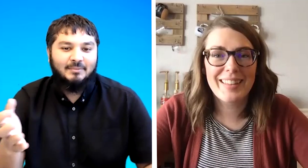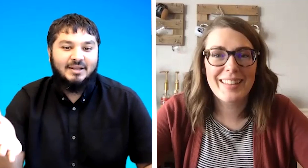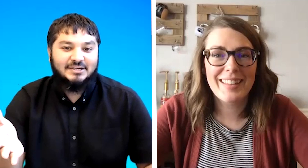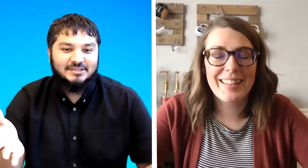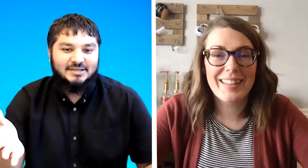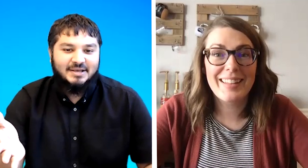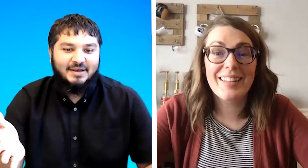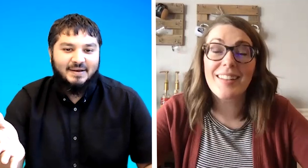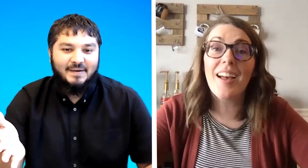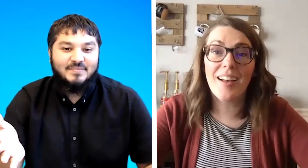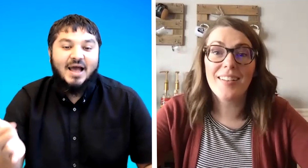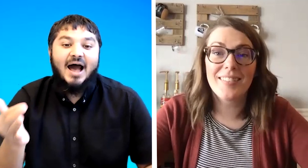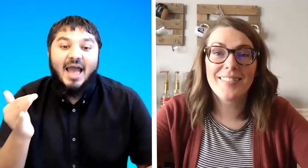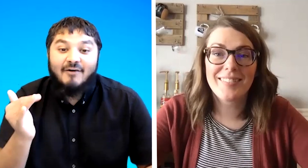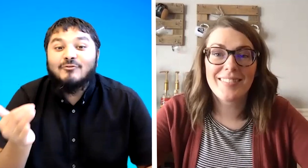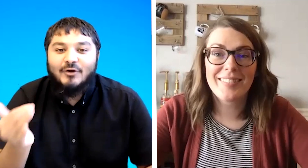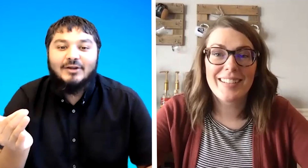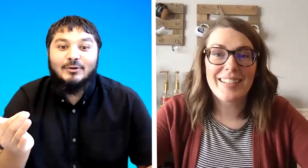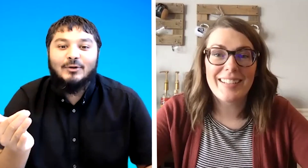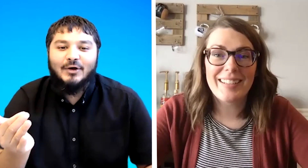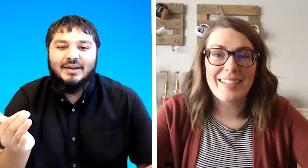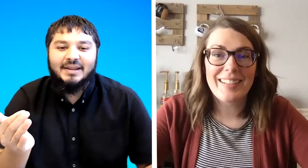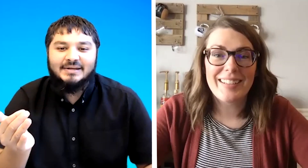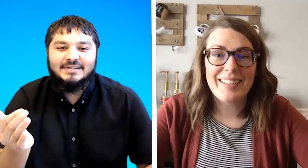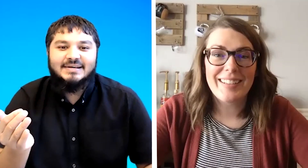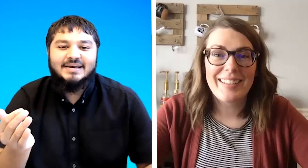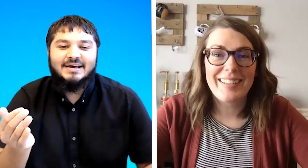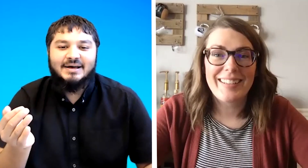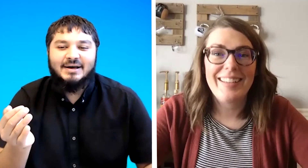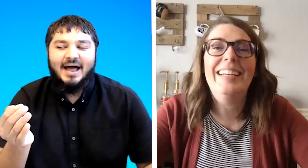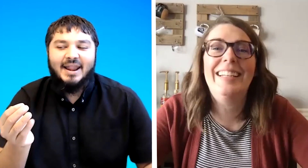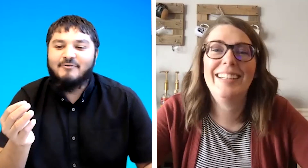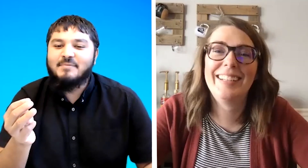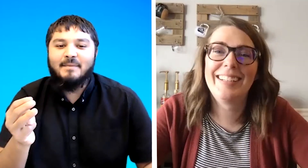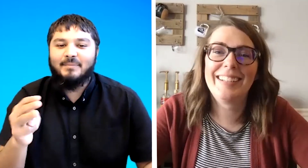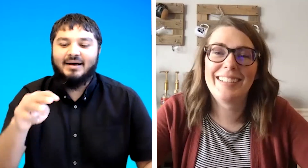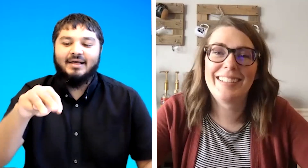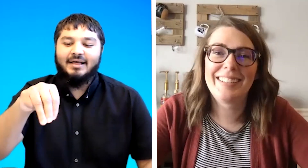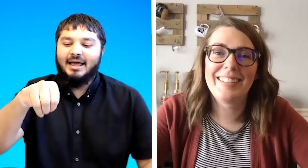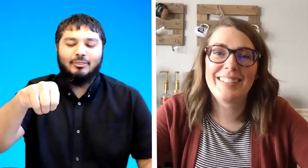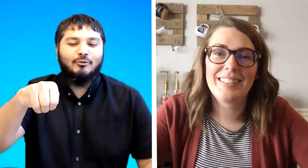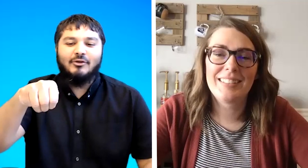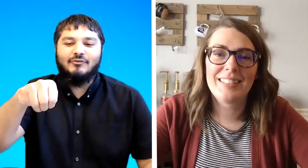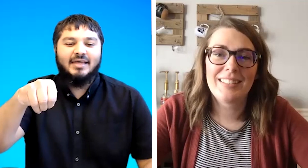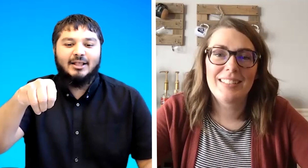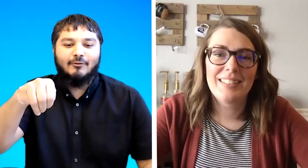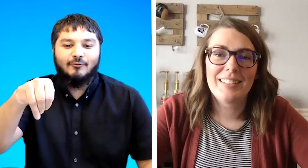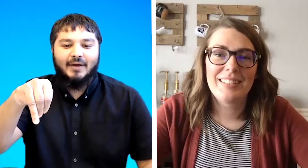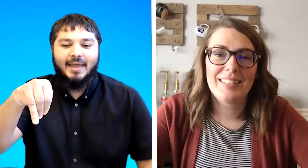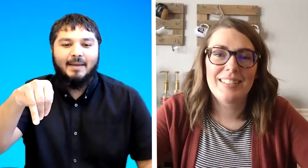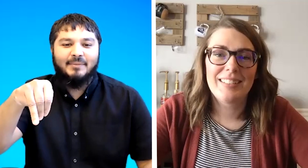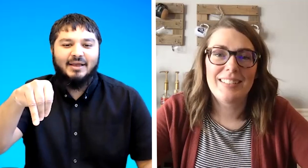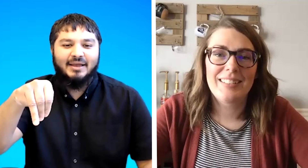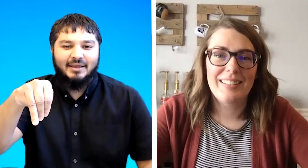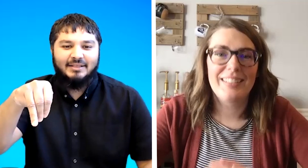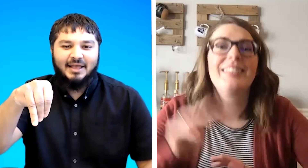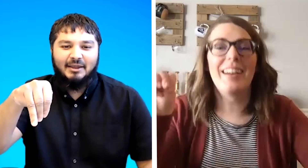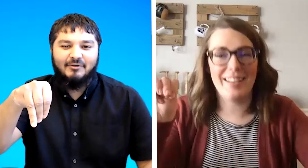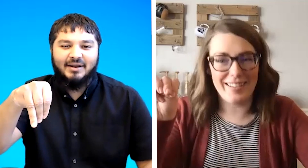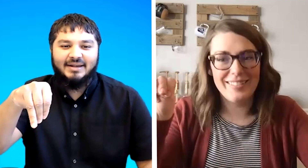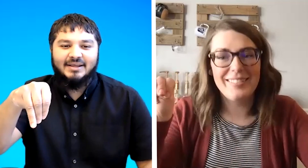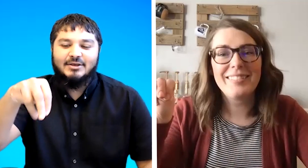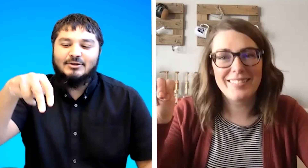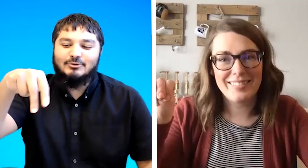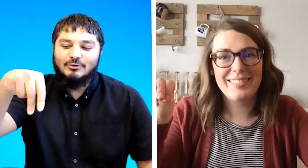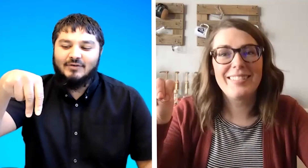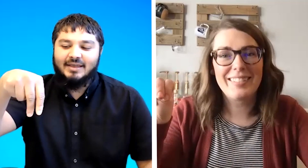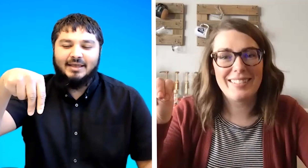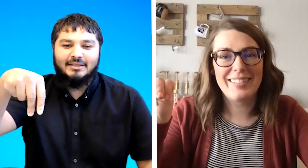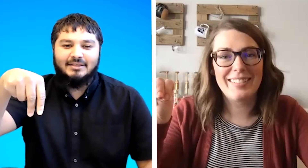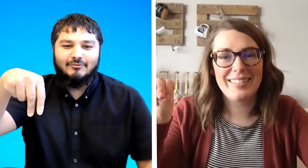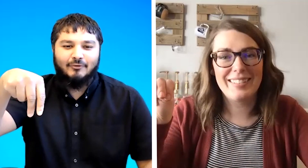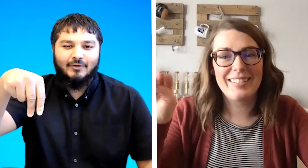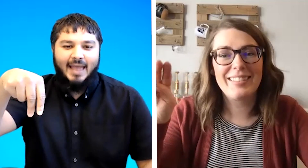letters i have tried to learn it and i remember like three fingers for m is like two fingers for n